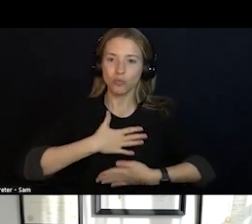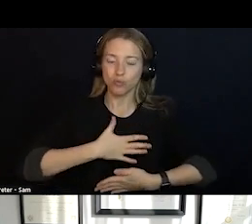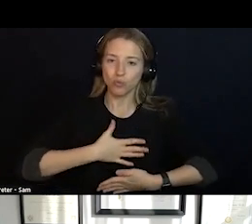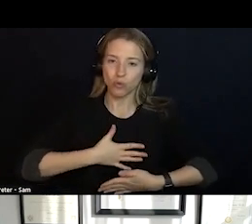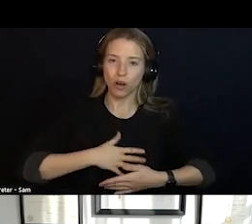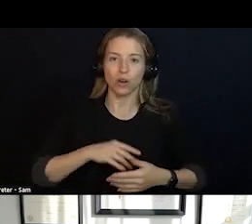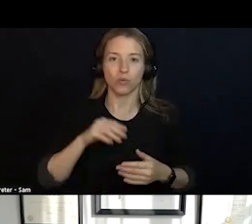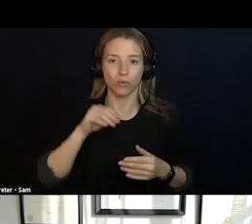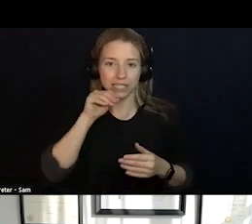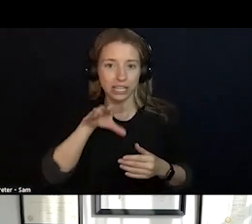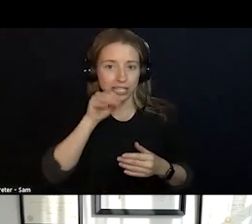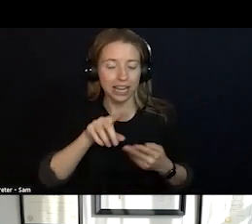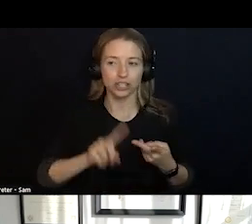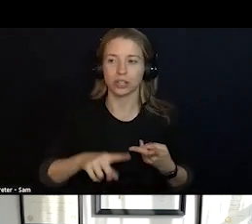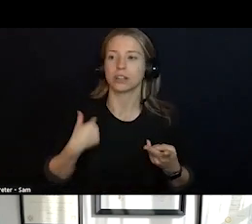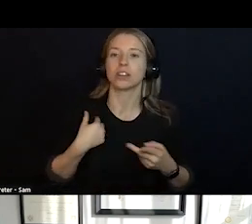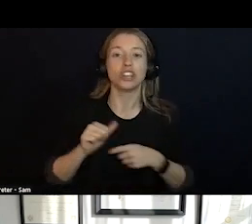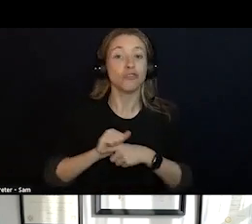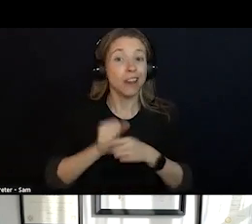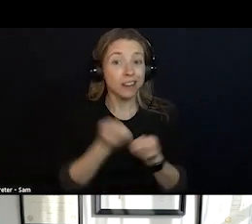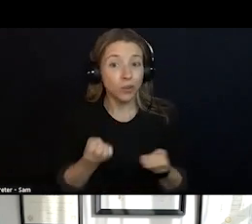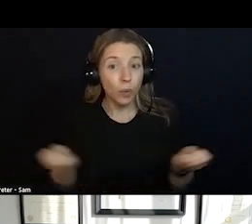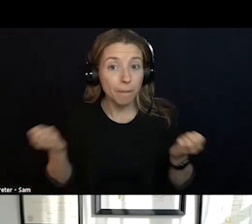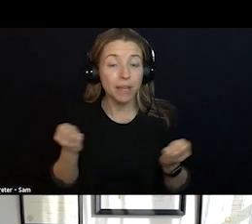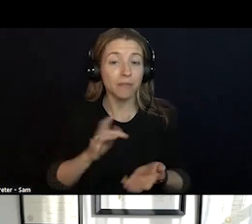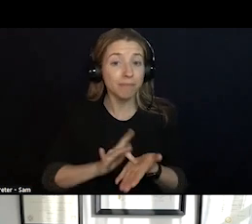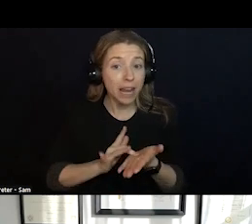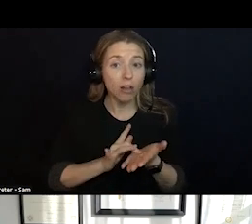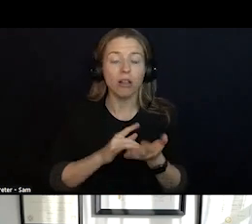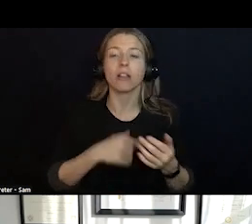THE EQUIPMENT TO BE SUCCESSFUL AND BE ABLE TO TRANSFER INDIVIDUALS